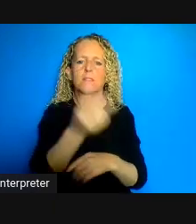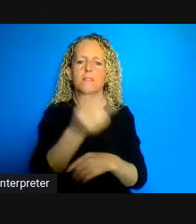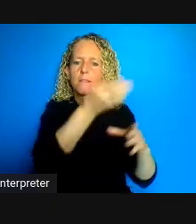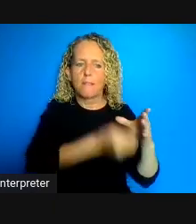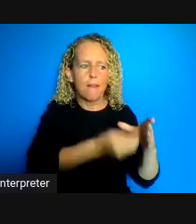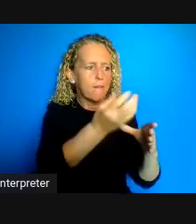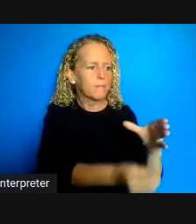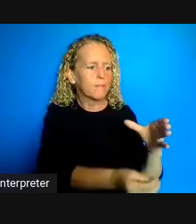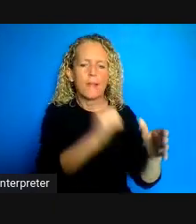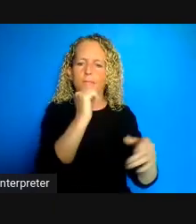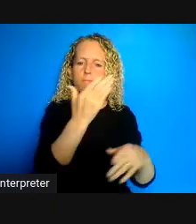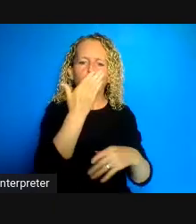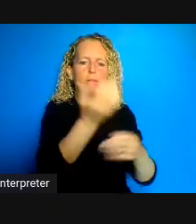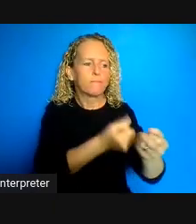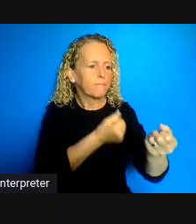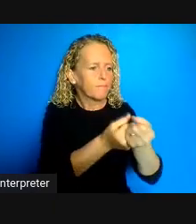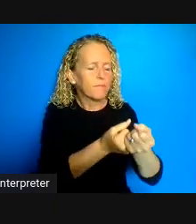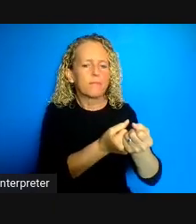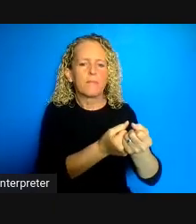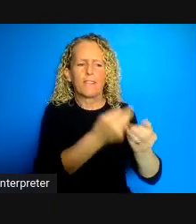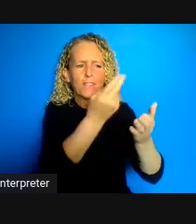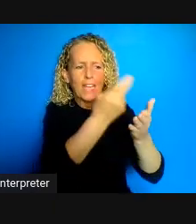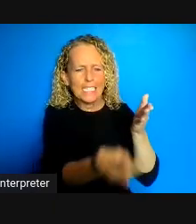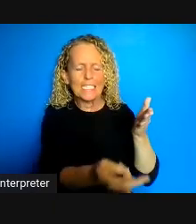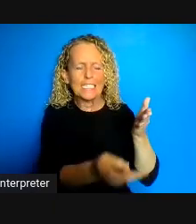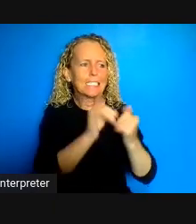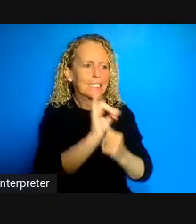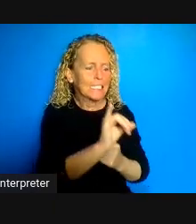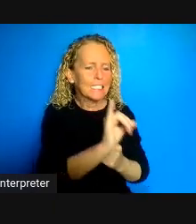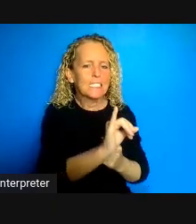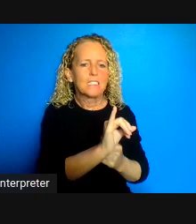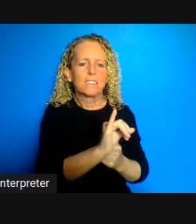has been done in those dictions where something has been done